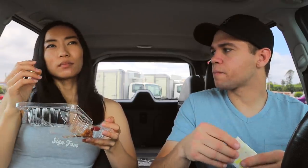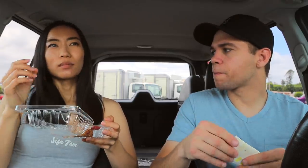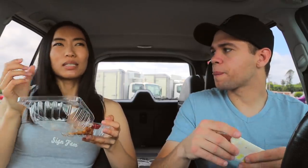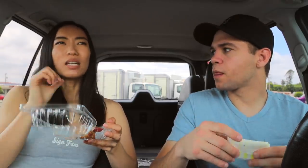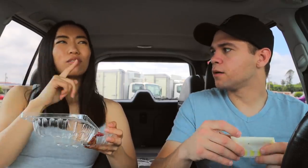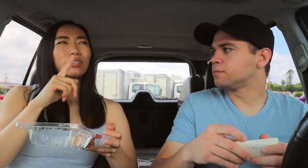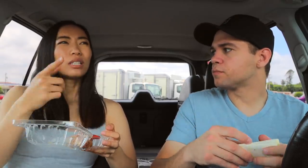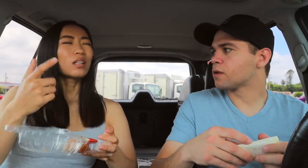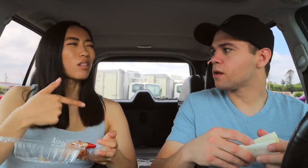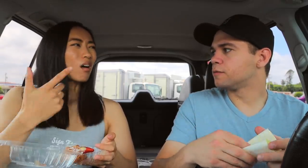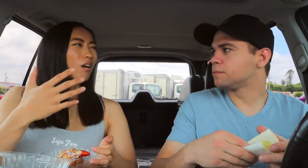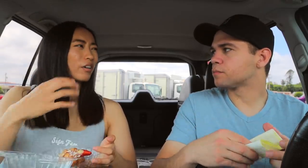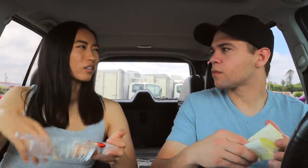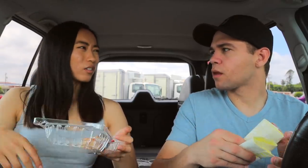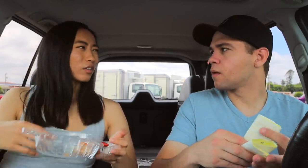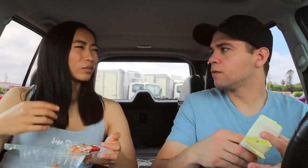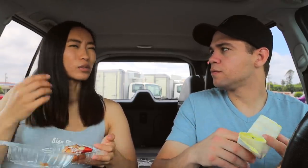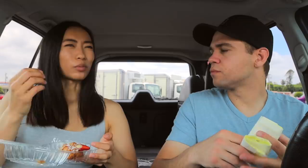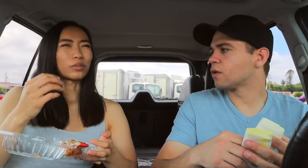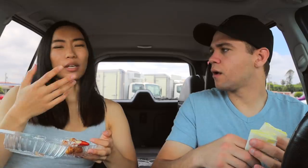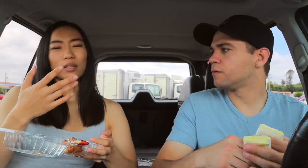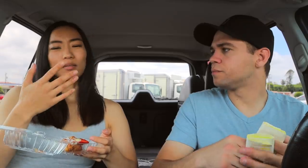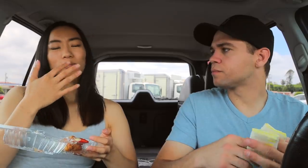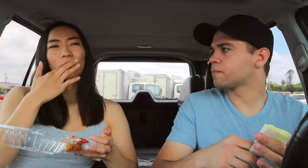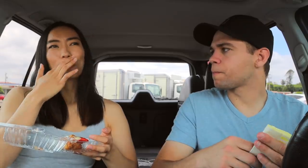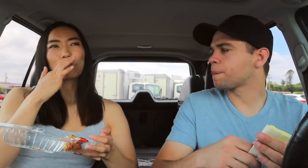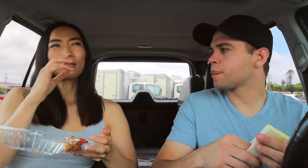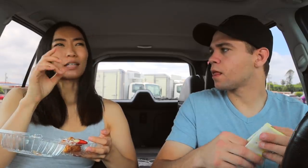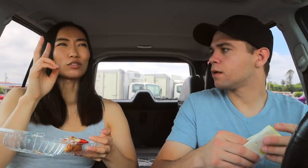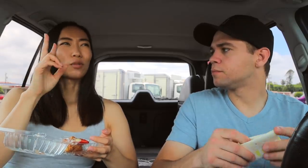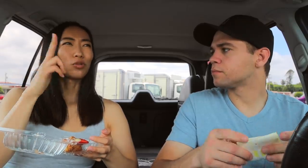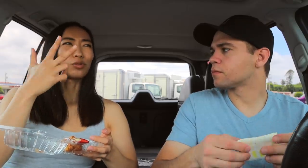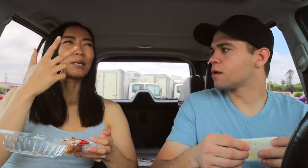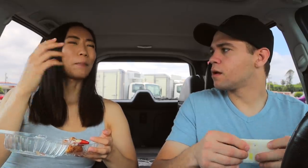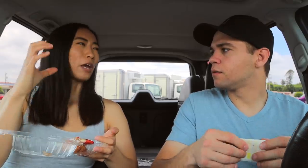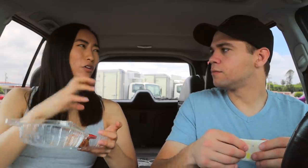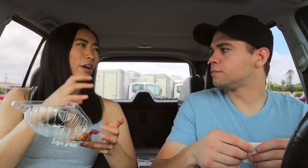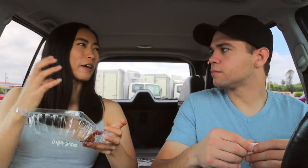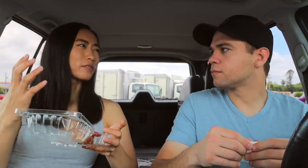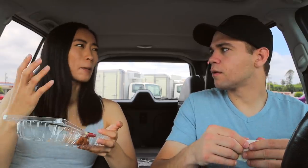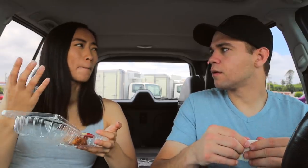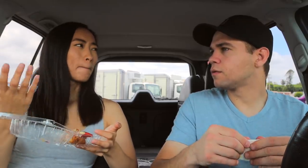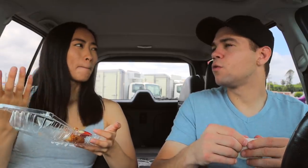It's not really a long article though. It was more like, three paragraphs.